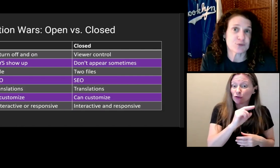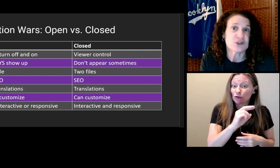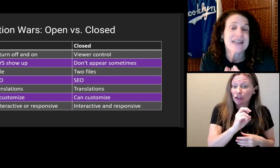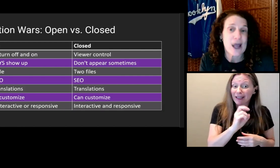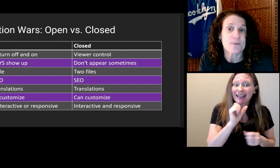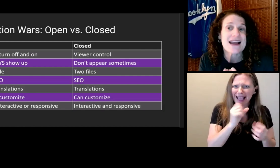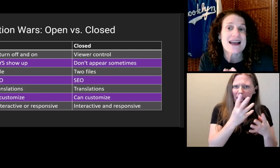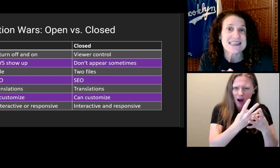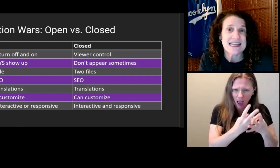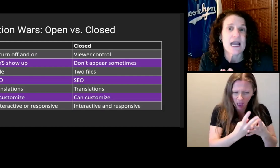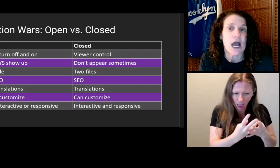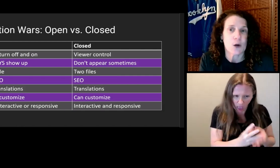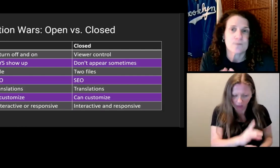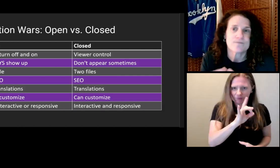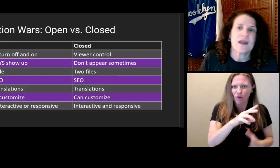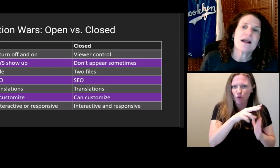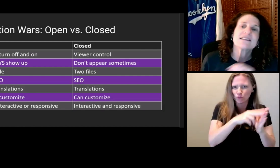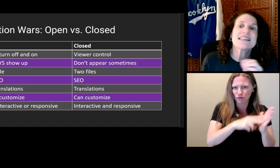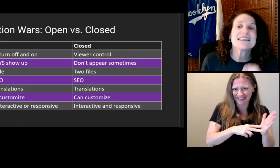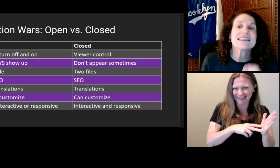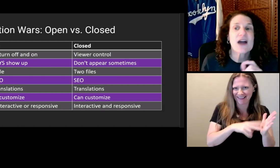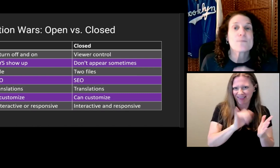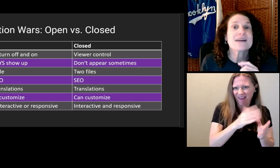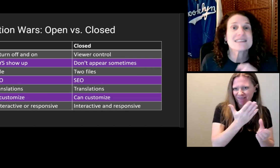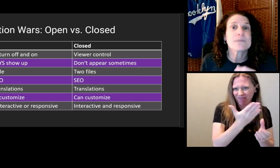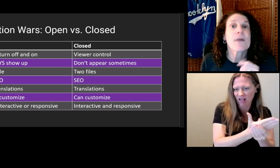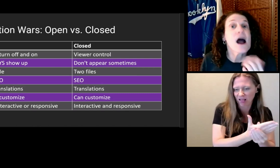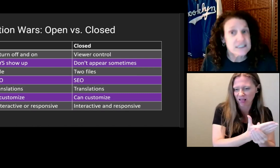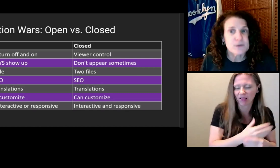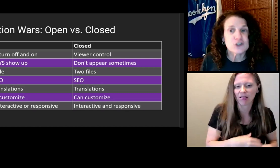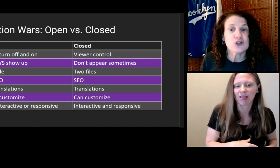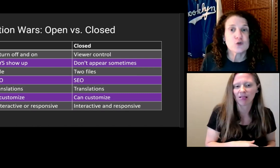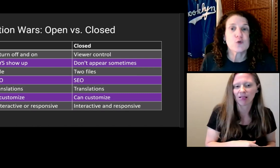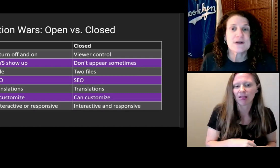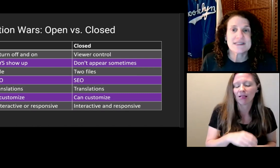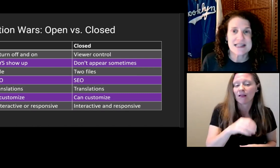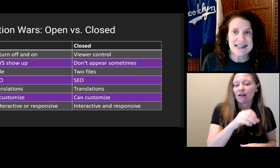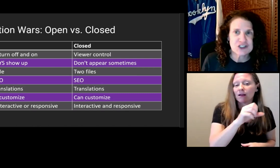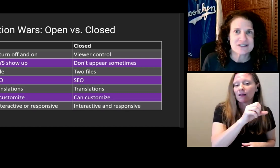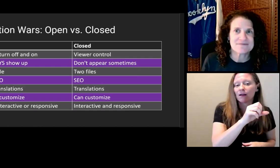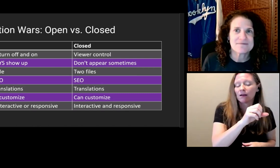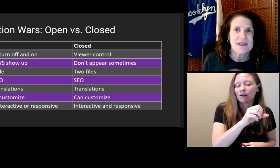files have SEO. The text file makes it possible to do translations.